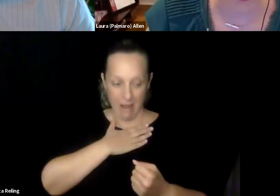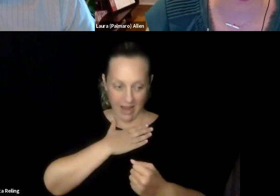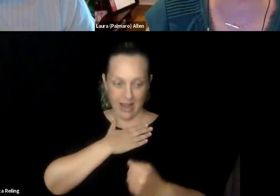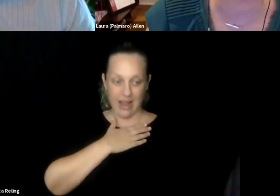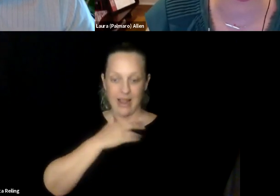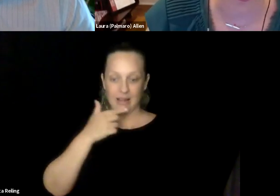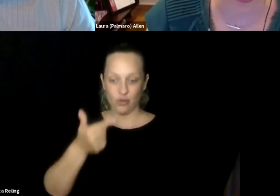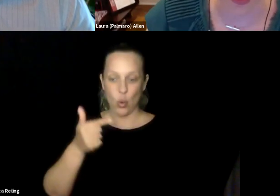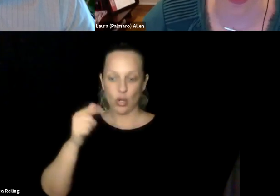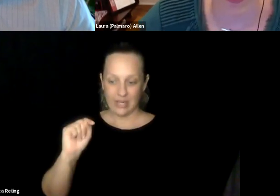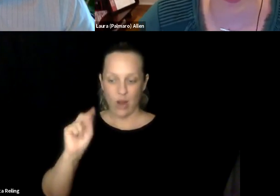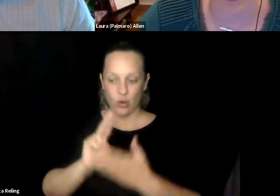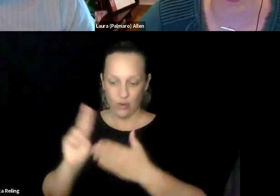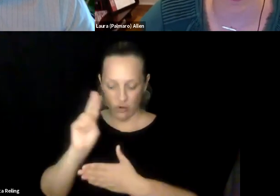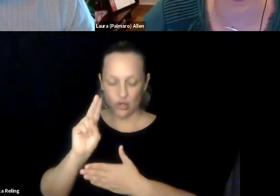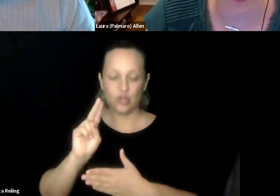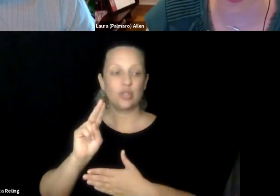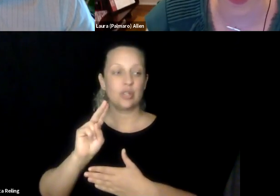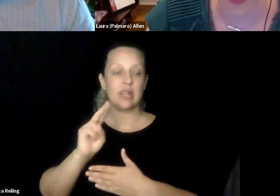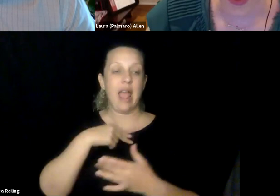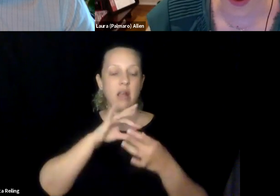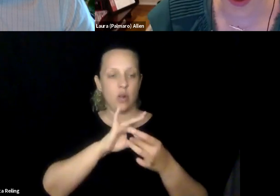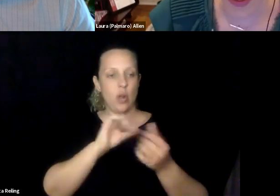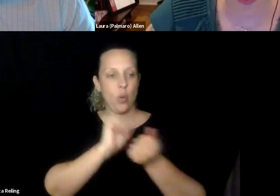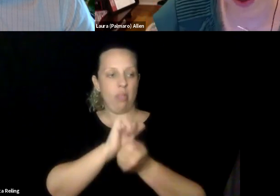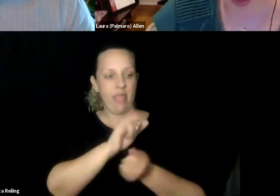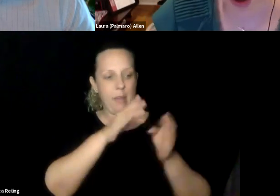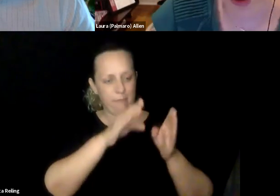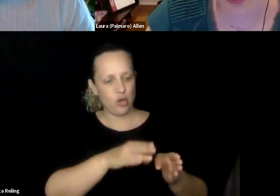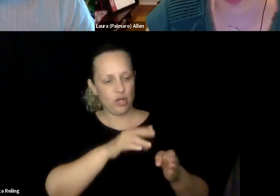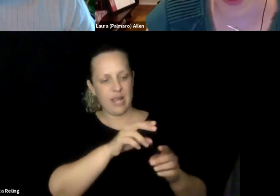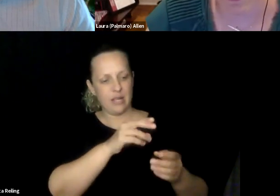disabilities. Because I will tell you that that relationship with Dr. Jane